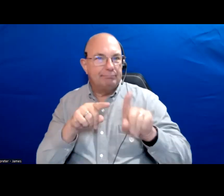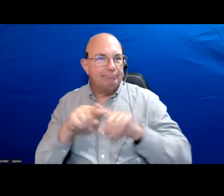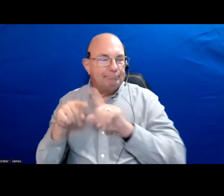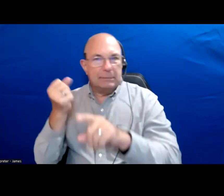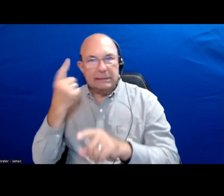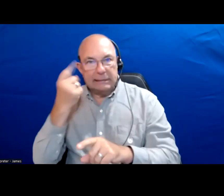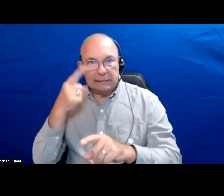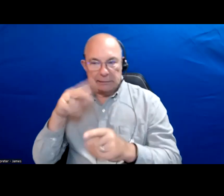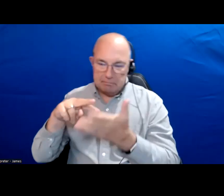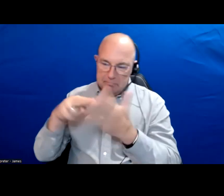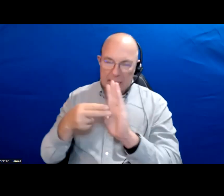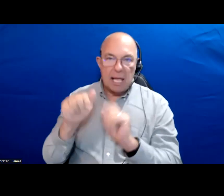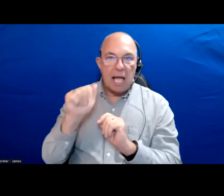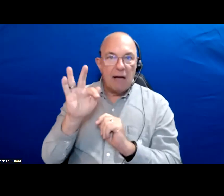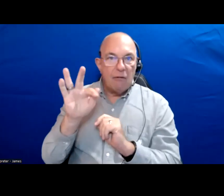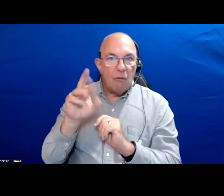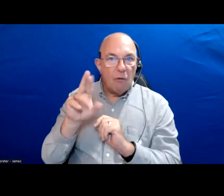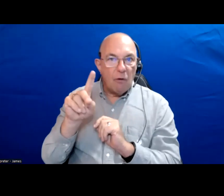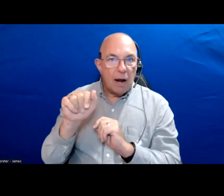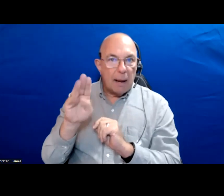of what this whole notion of affordability means.